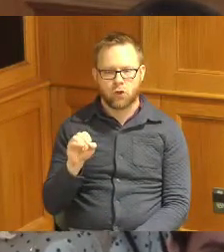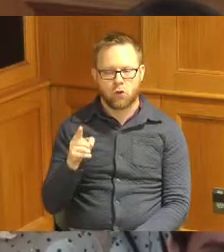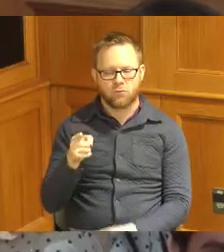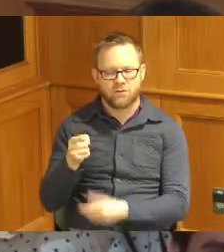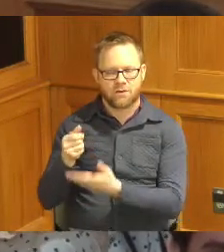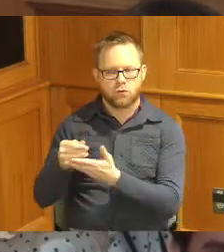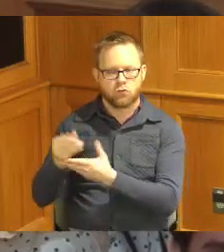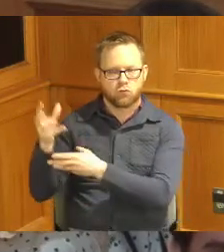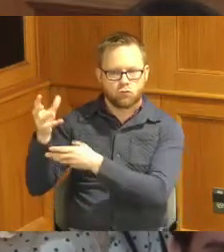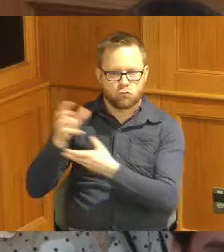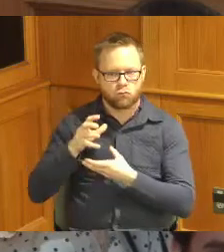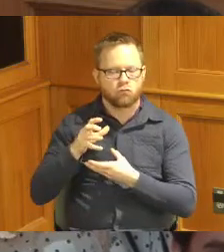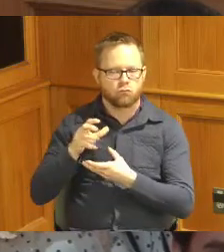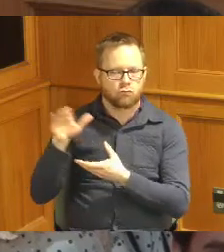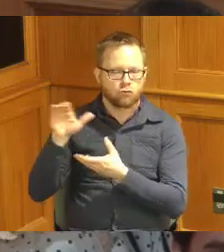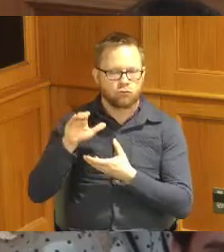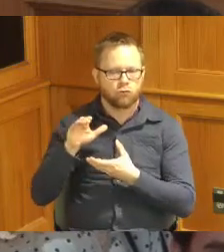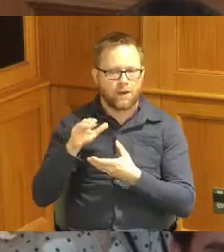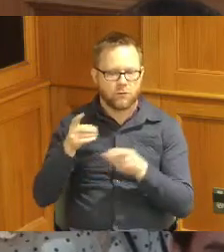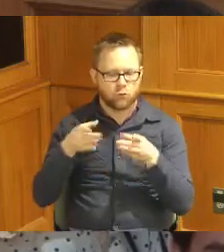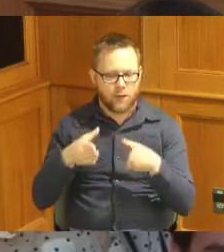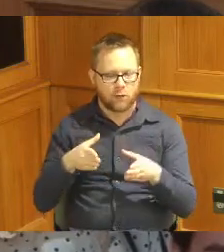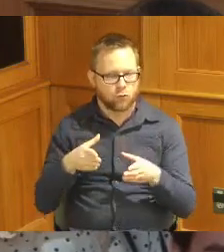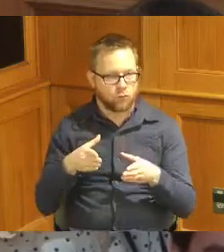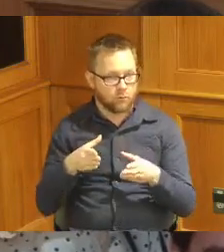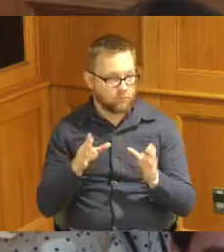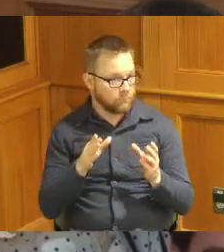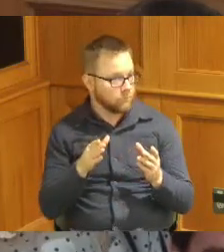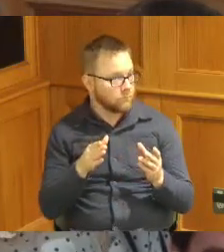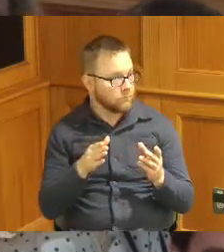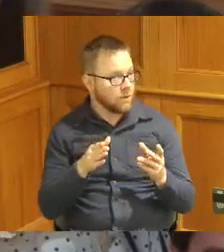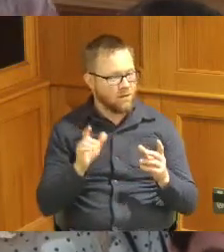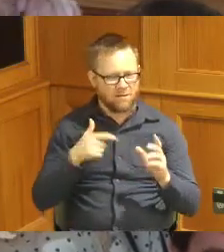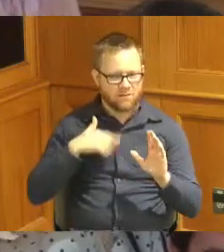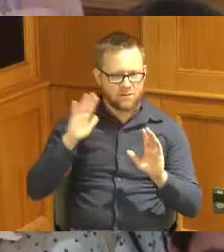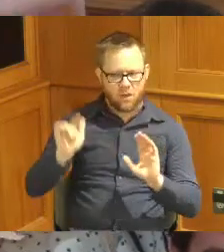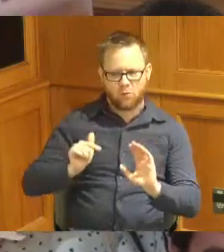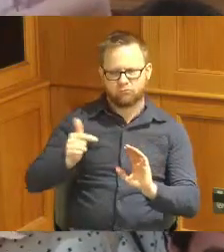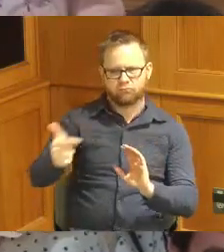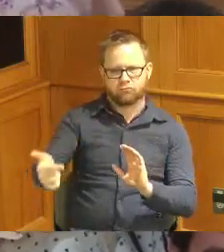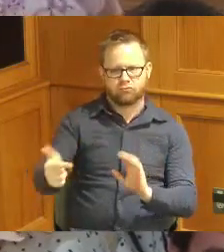any comments before we go with questions because